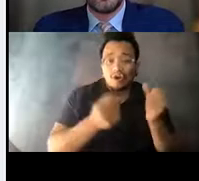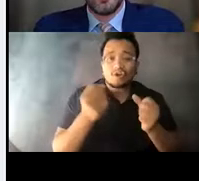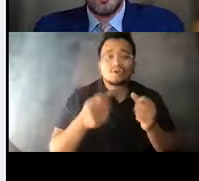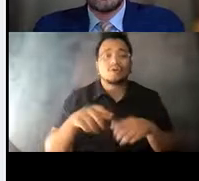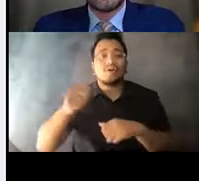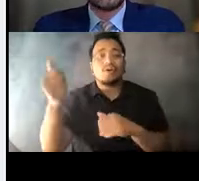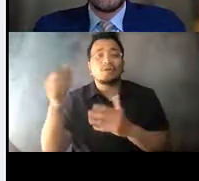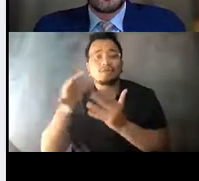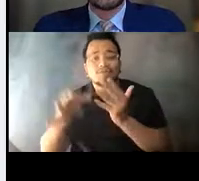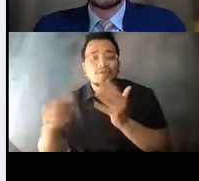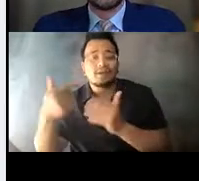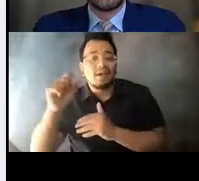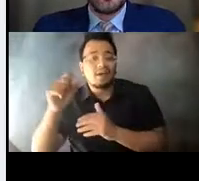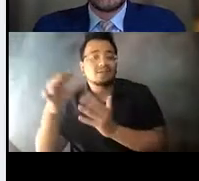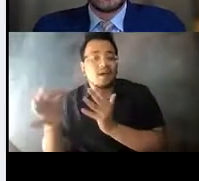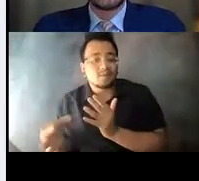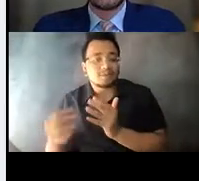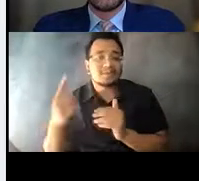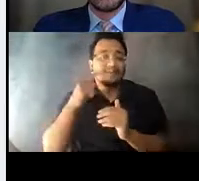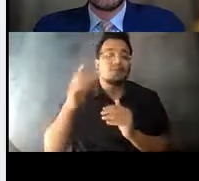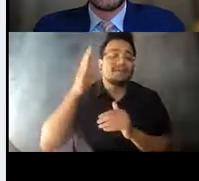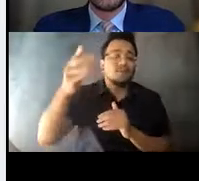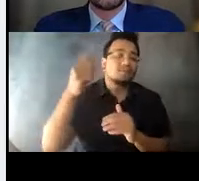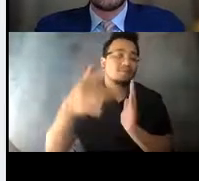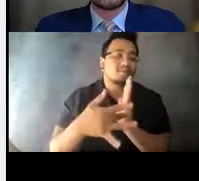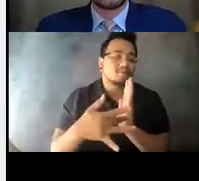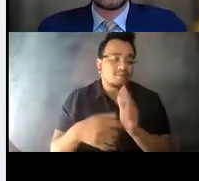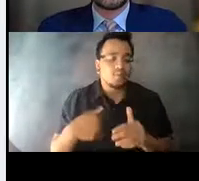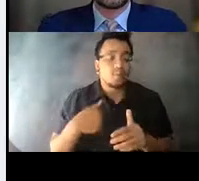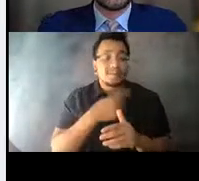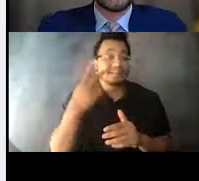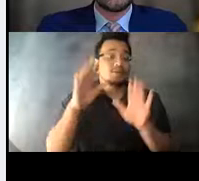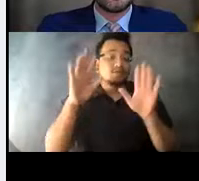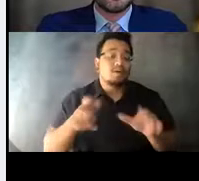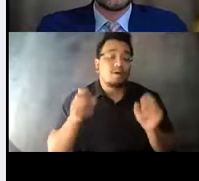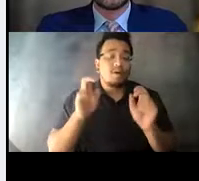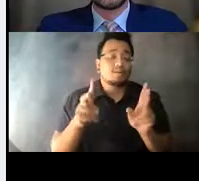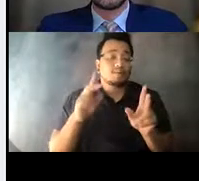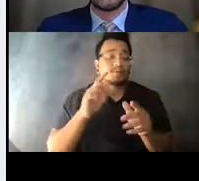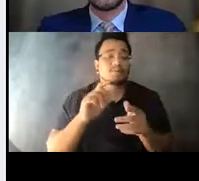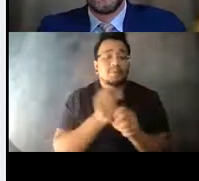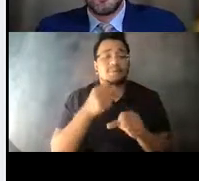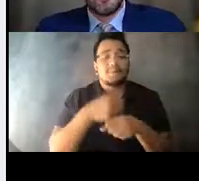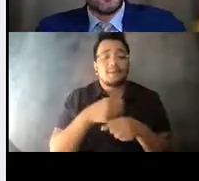14:33:26 We see a great opportunity to modernize, partner, and innovate in the public transportation spis.